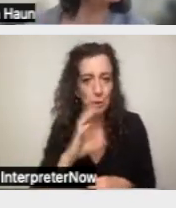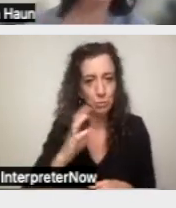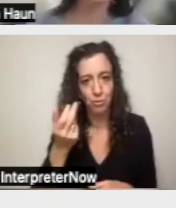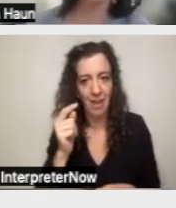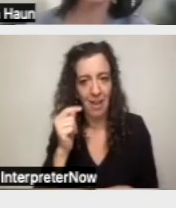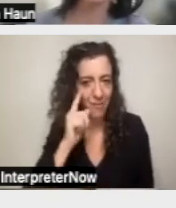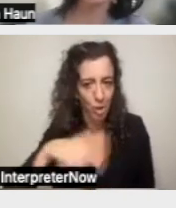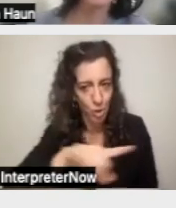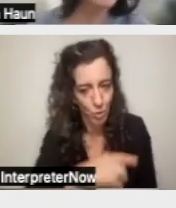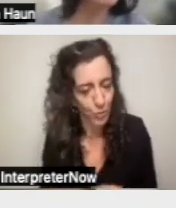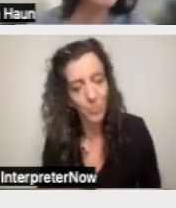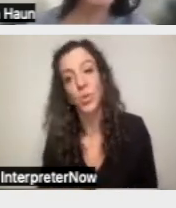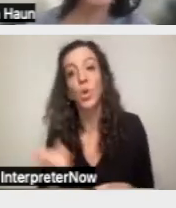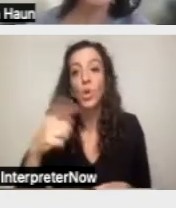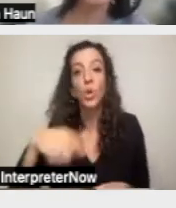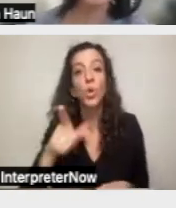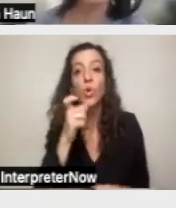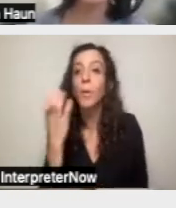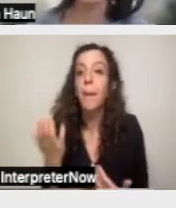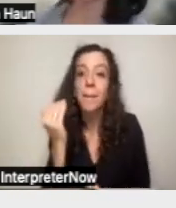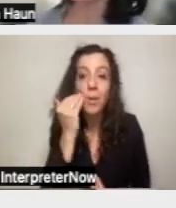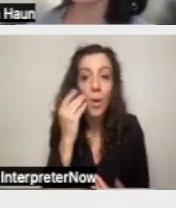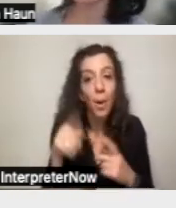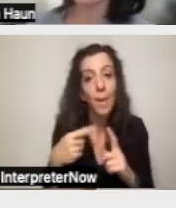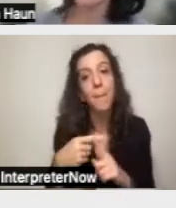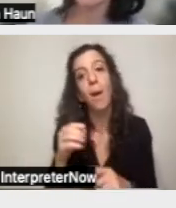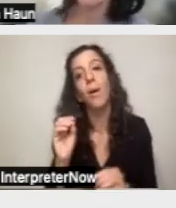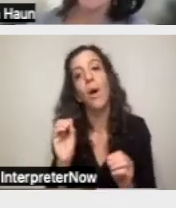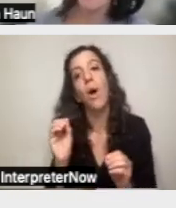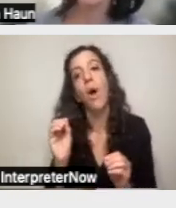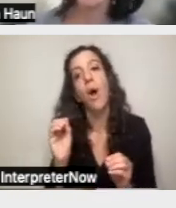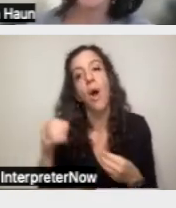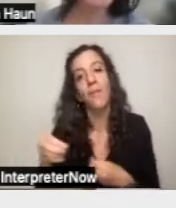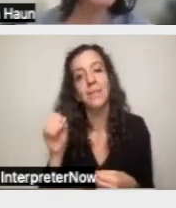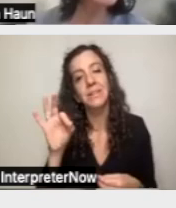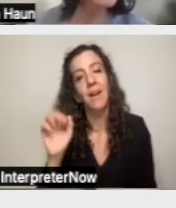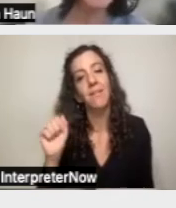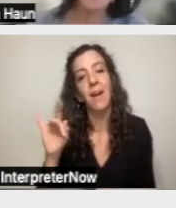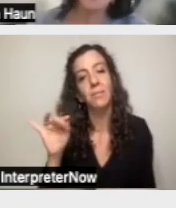Those of you who may be familiar with the Office of Administrative Hearings and their